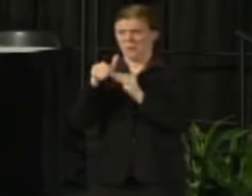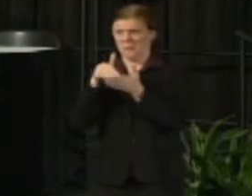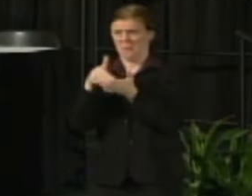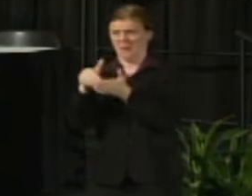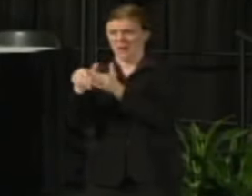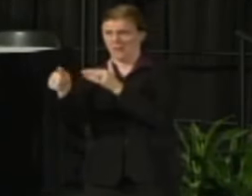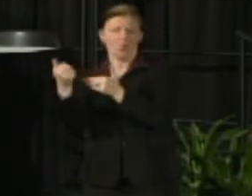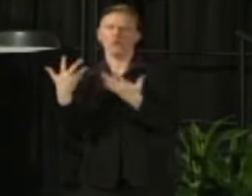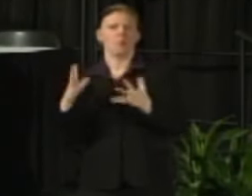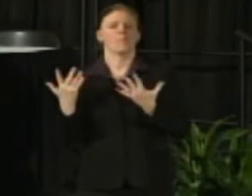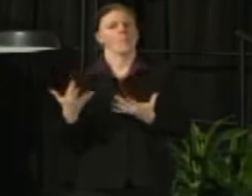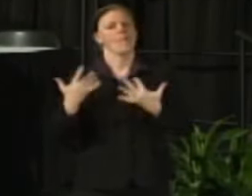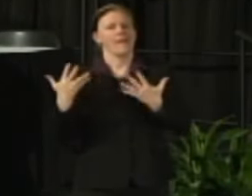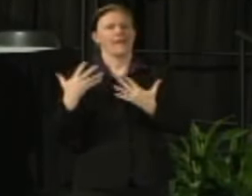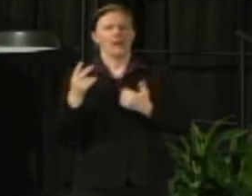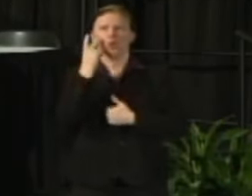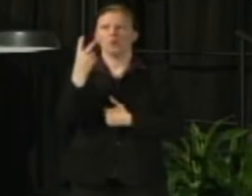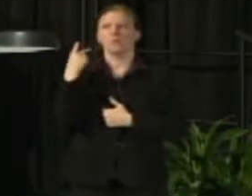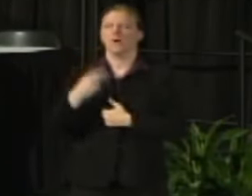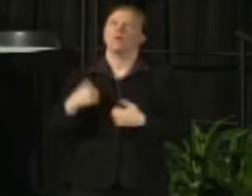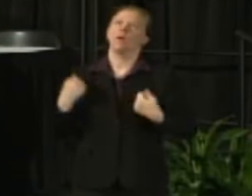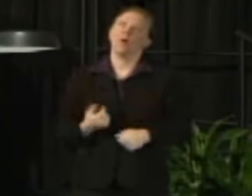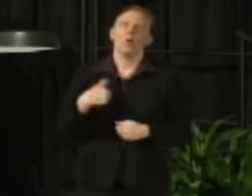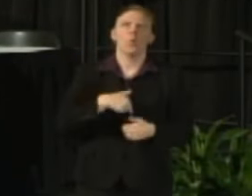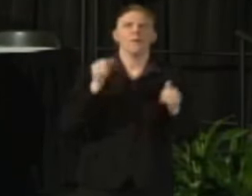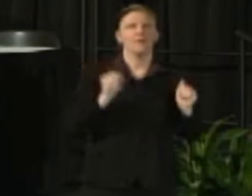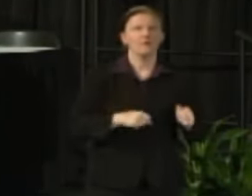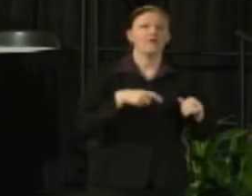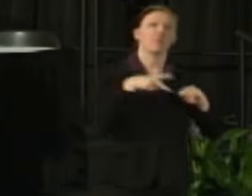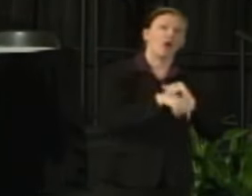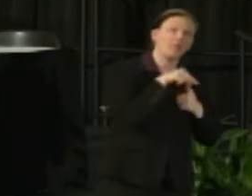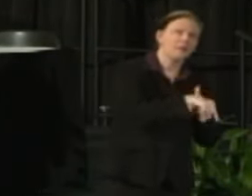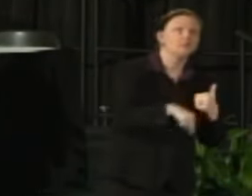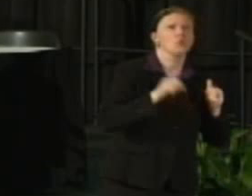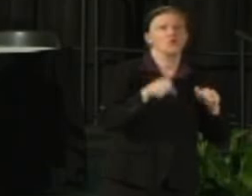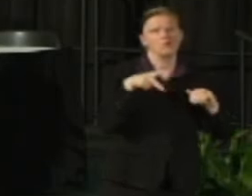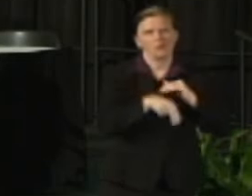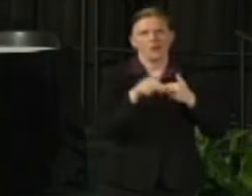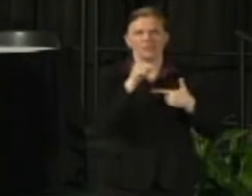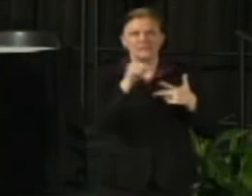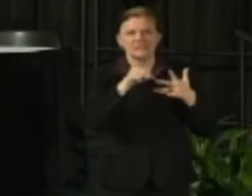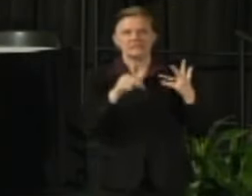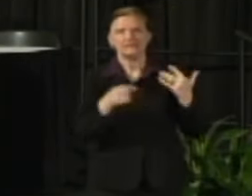and us looking back in five months and saying we could have slowed down or we could have made some different decisions.